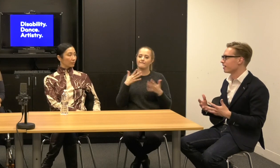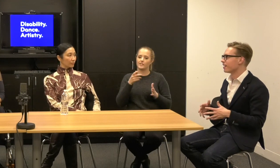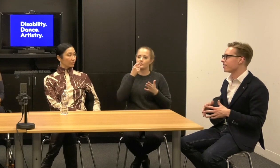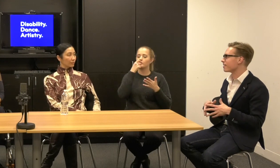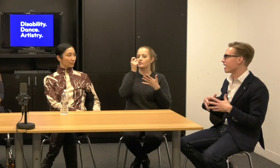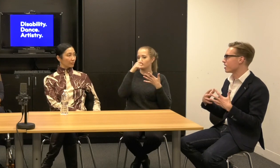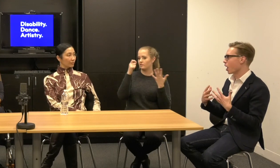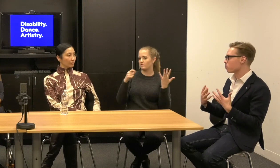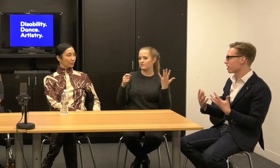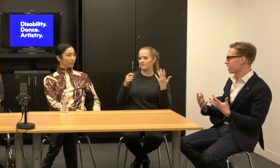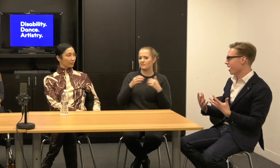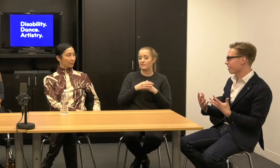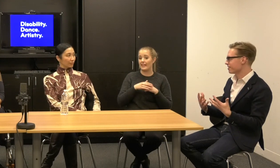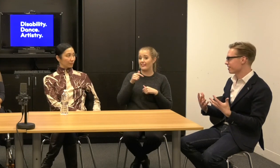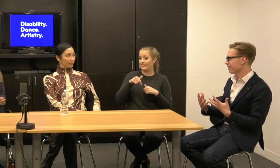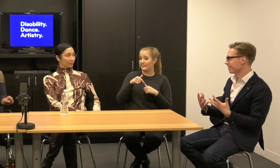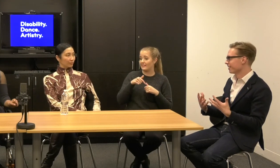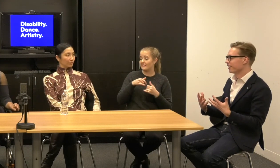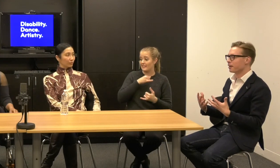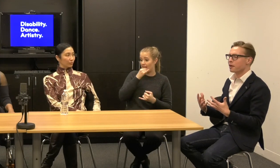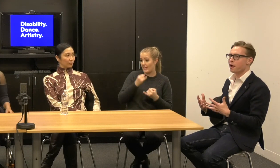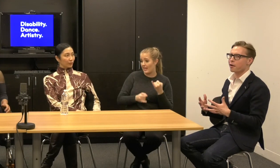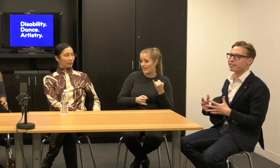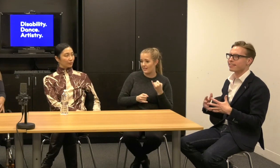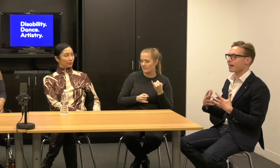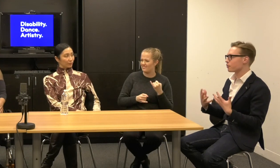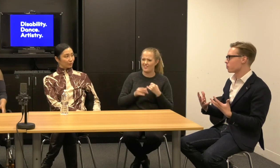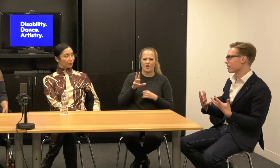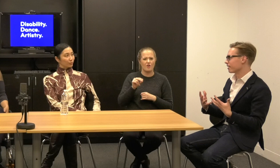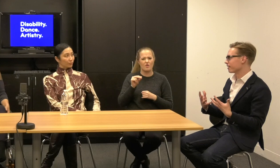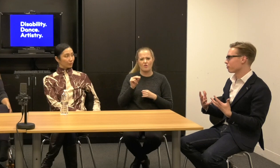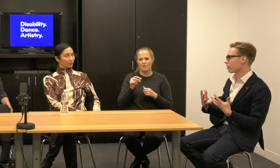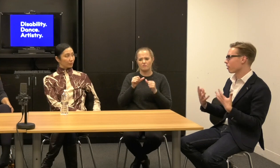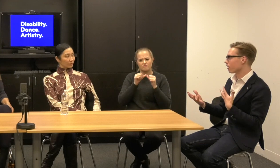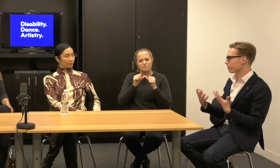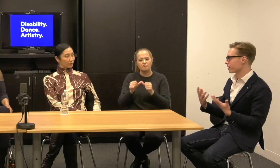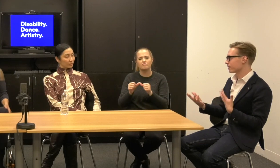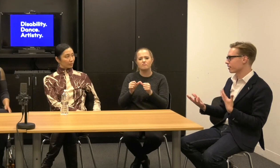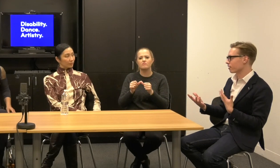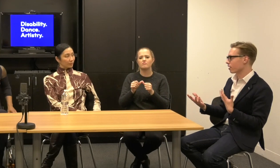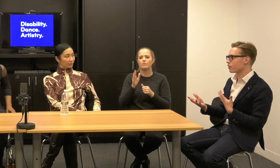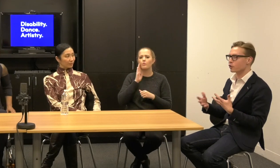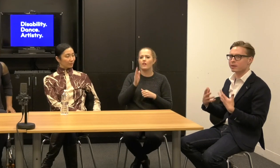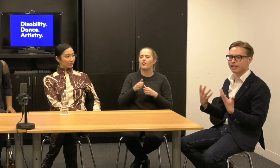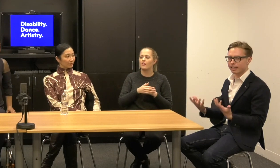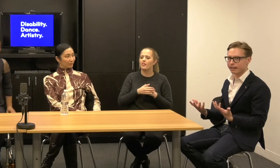This cannot be the end. This has to be for all of us here a new beginning.